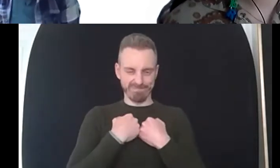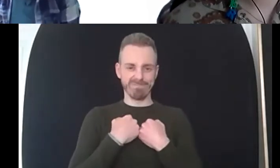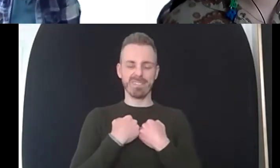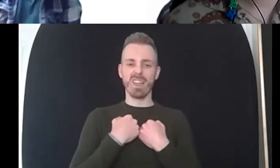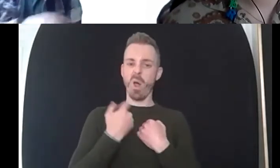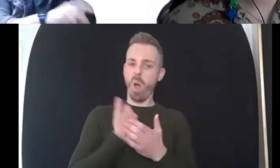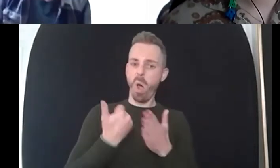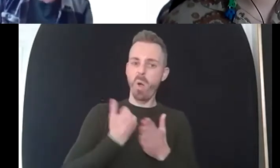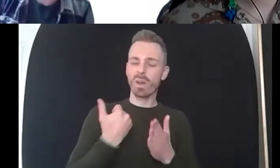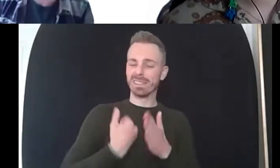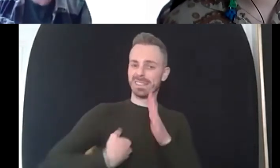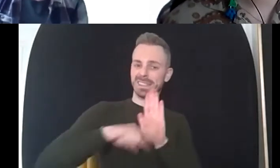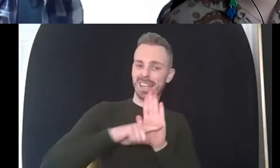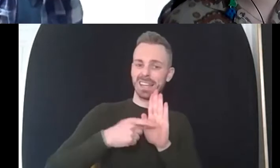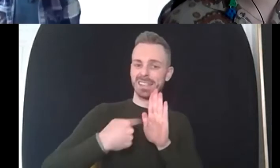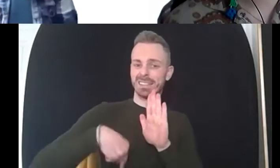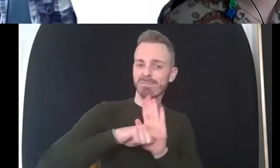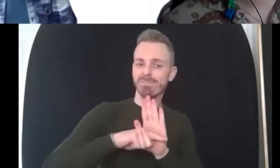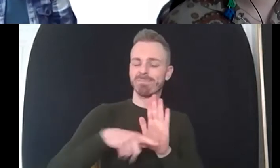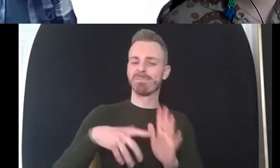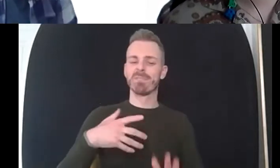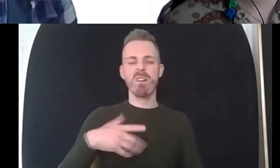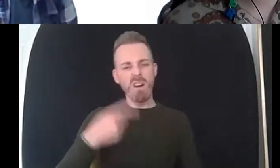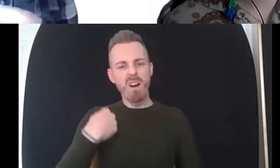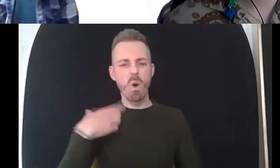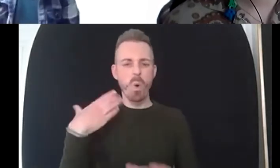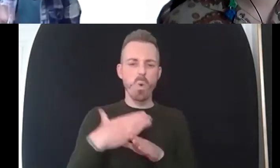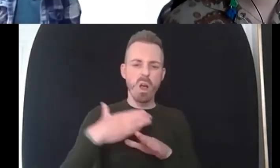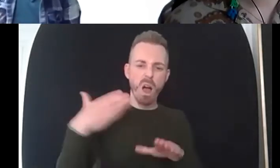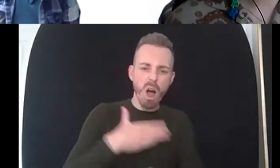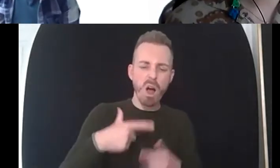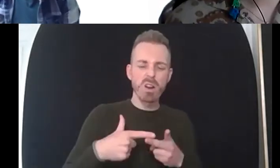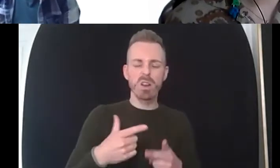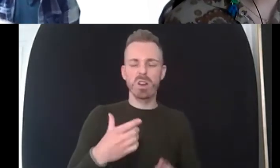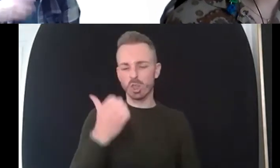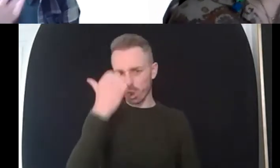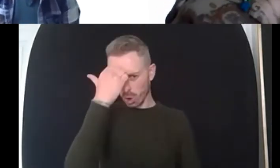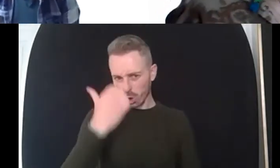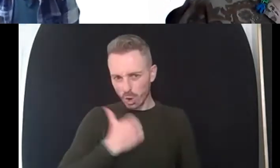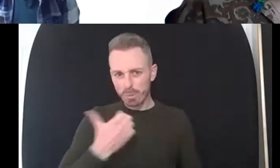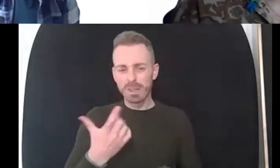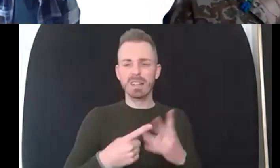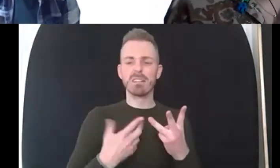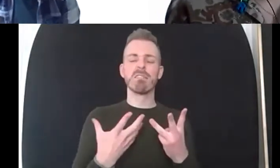up come on work harder oh you're just stupid you know there's all of those internalized kind of uh